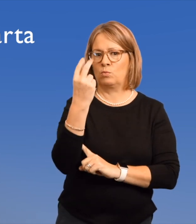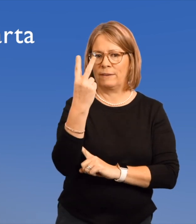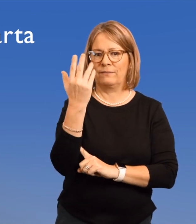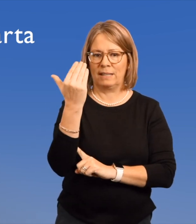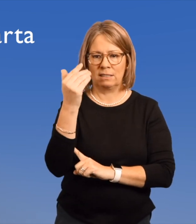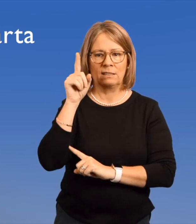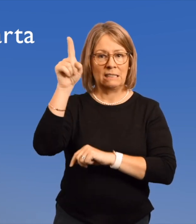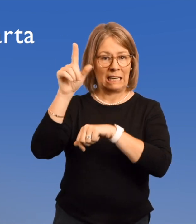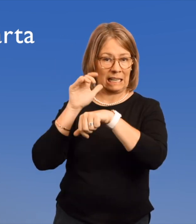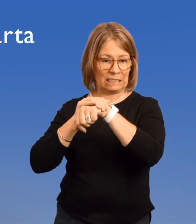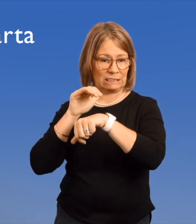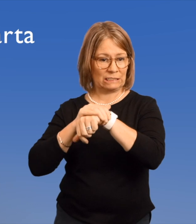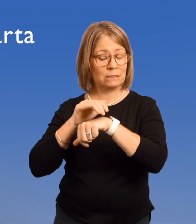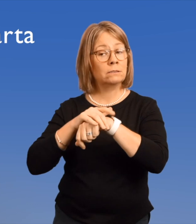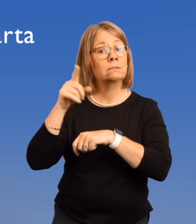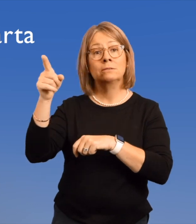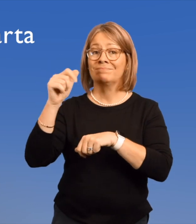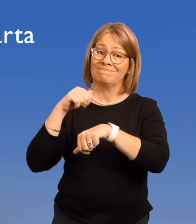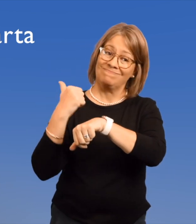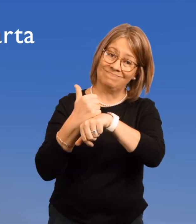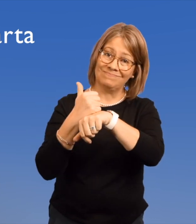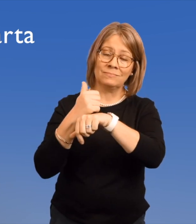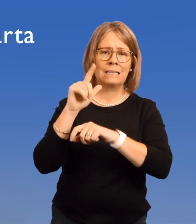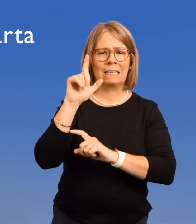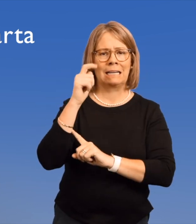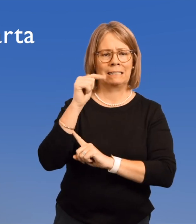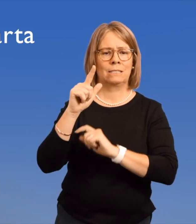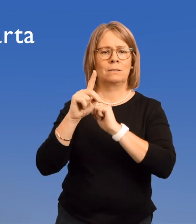It was established in England in the year 1215.